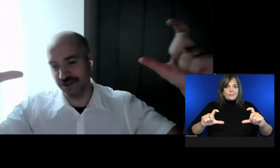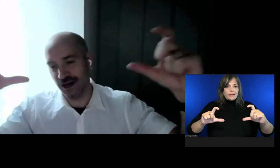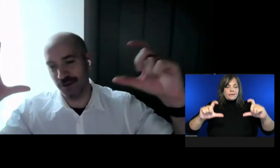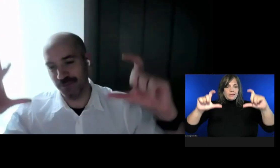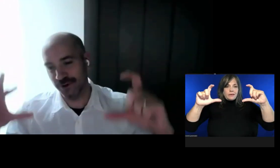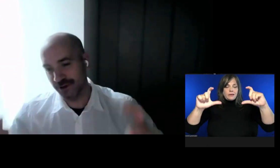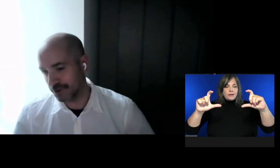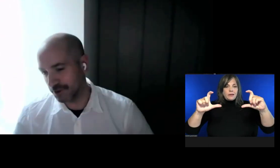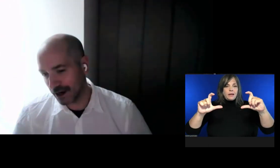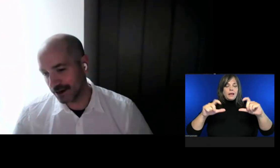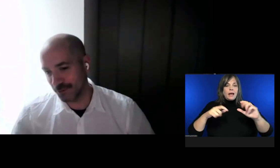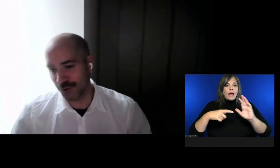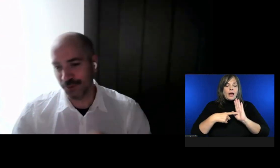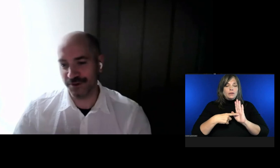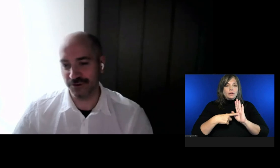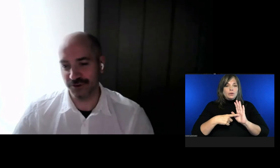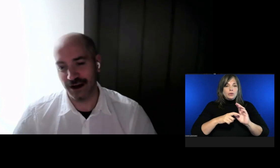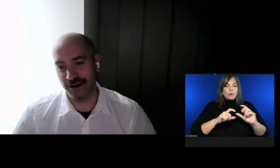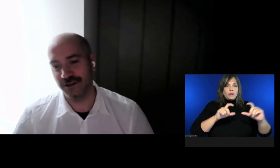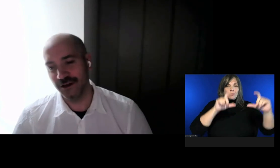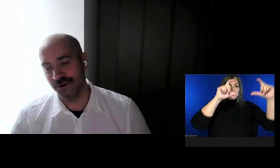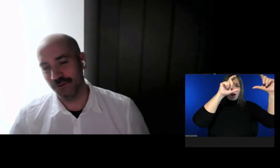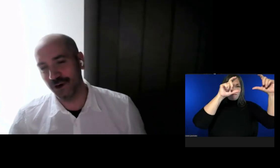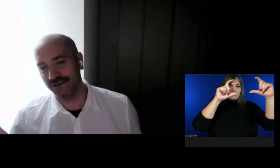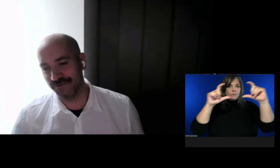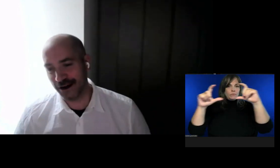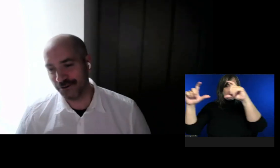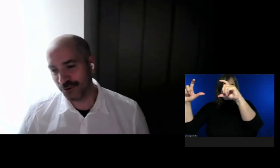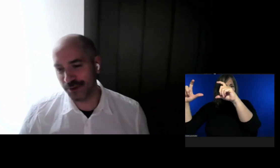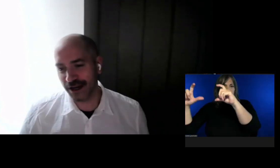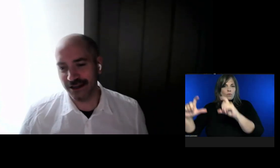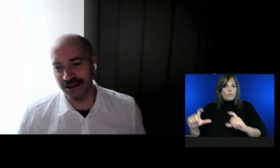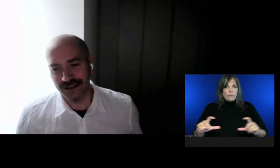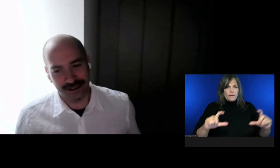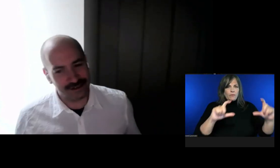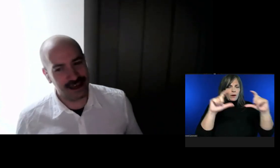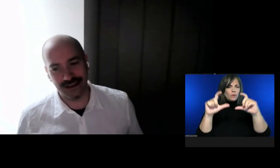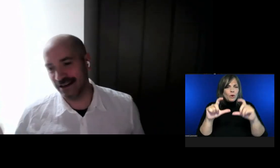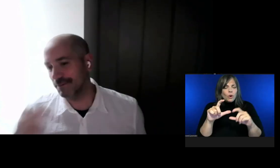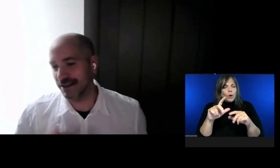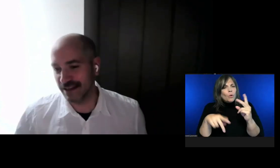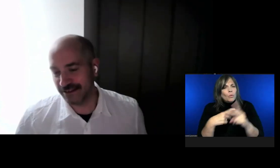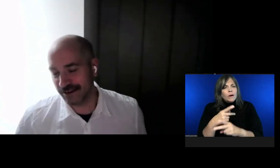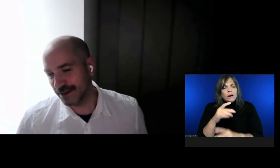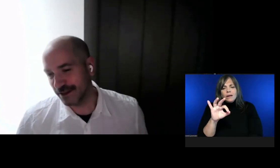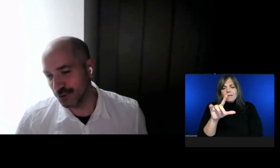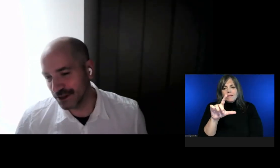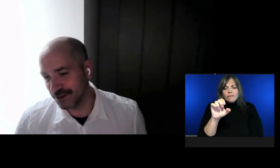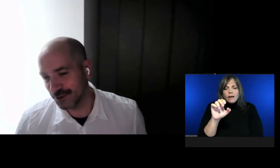top or the bottom and moving those around, what file format is that? And is that something that you can do in YouTube?